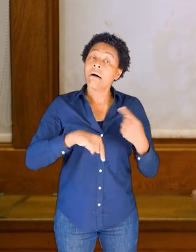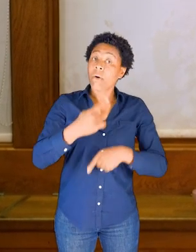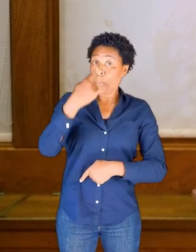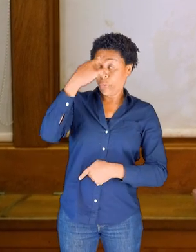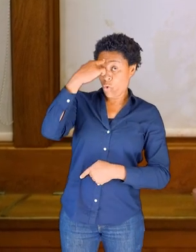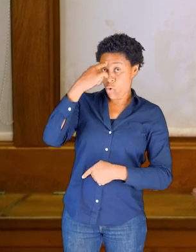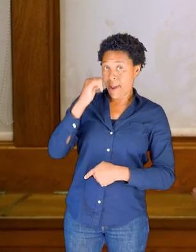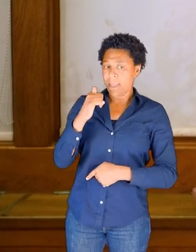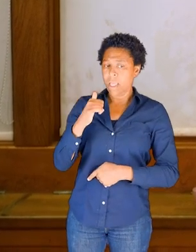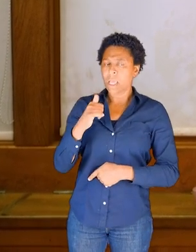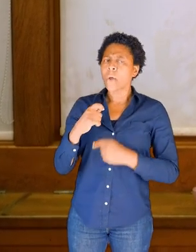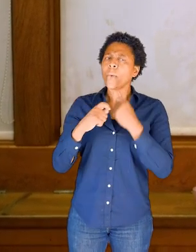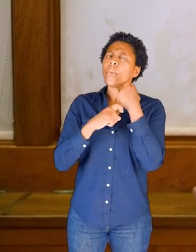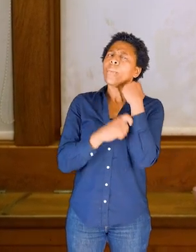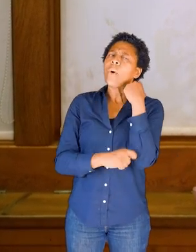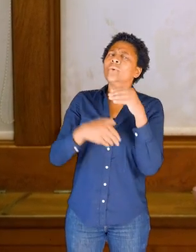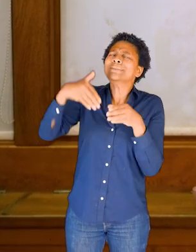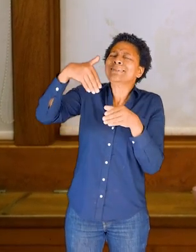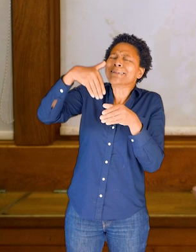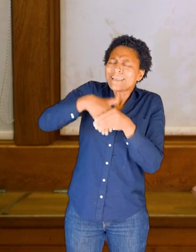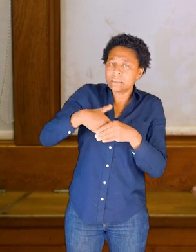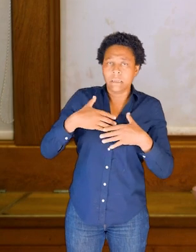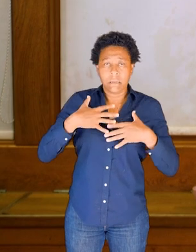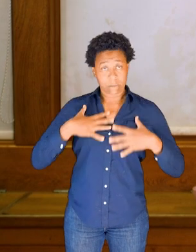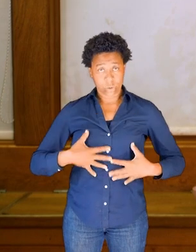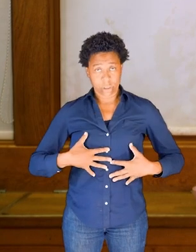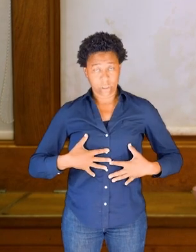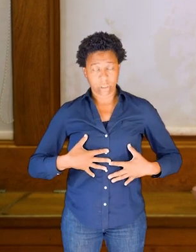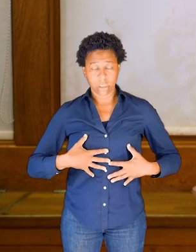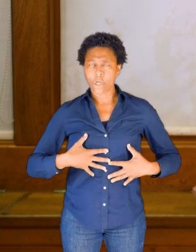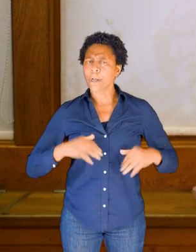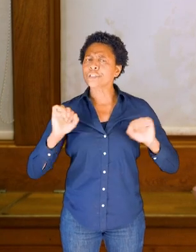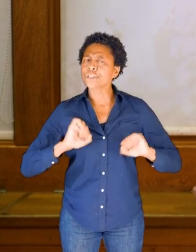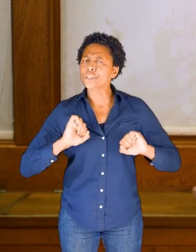the bones inside the body, but what we haven't really talked about